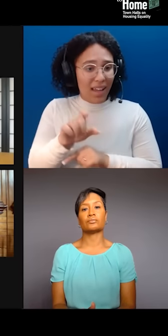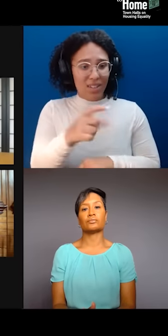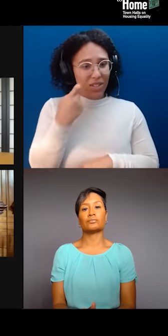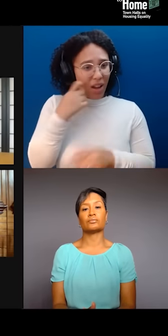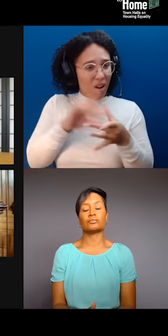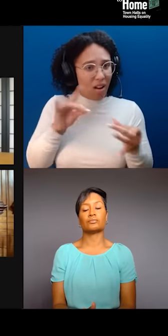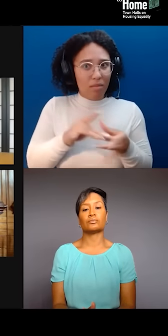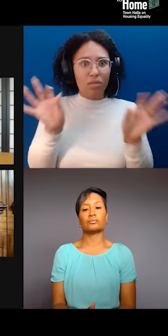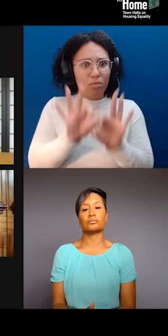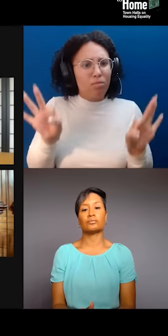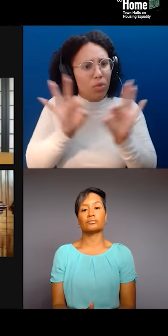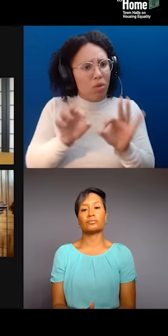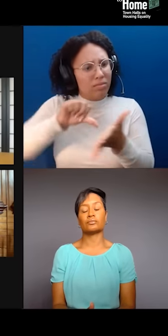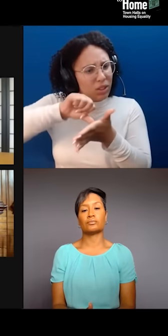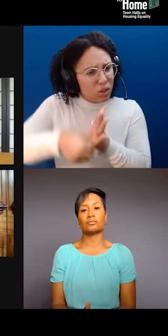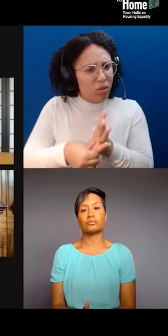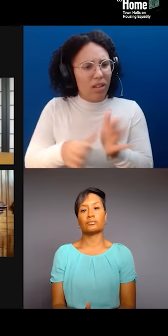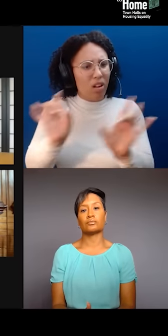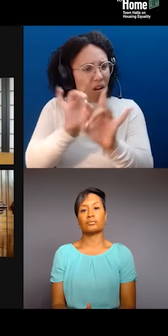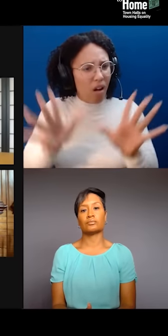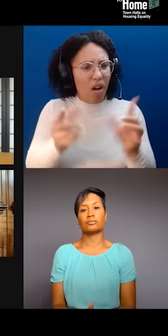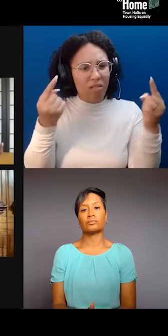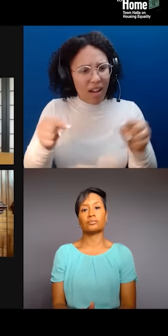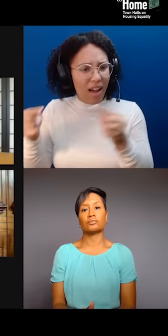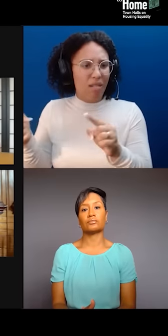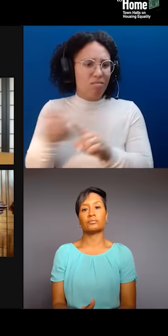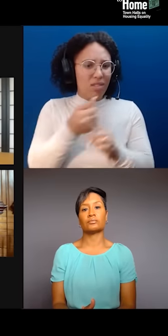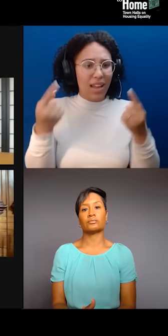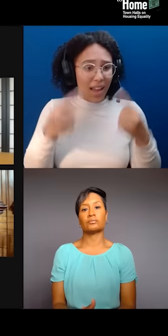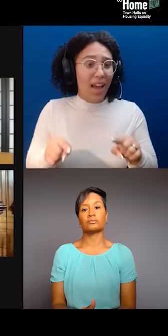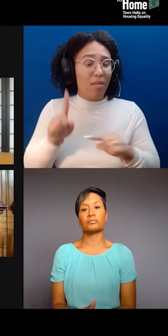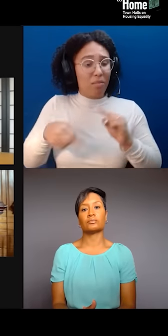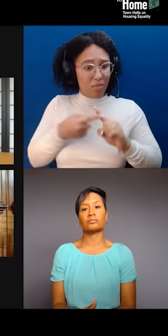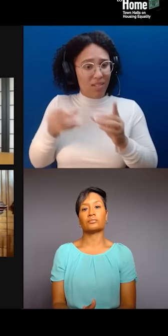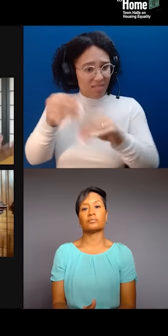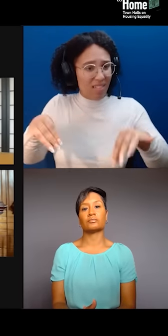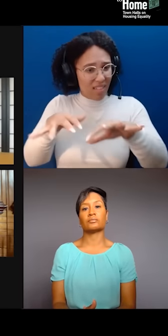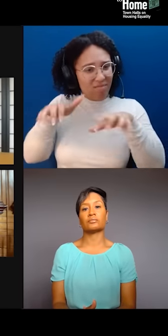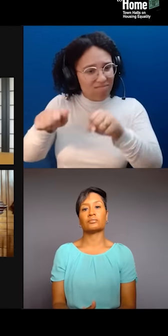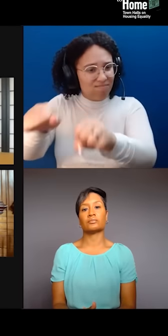or we're not meant to participate in these shifting landscapes of our communities